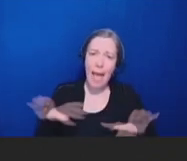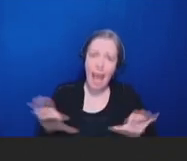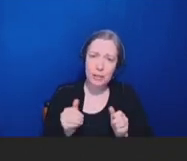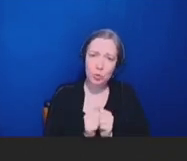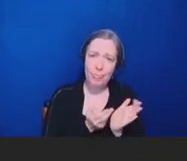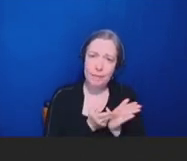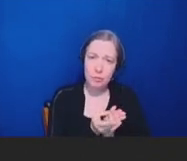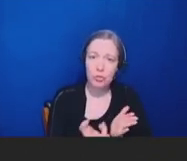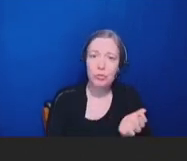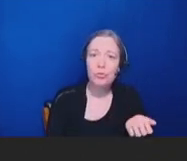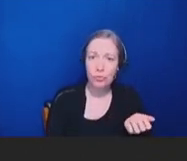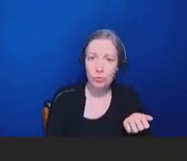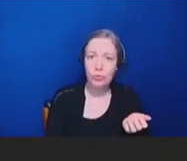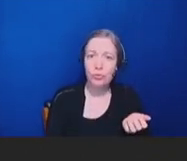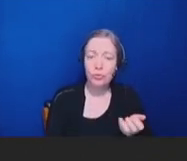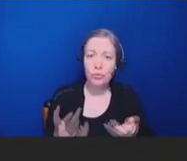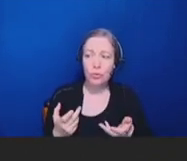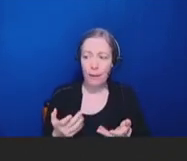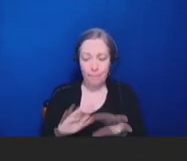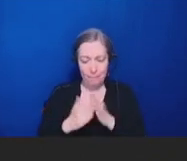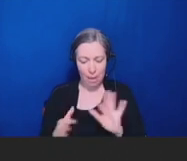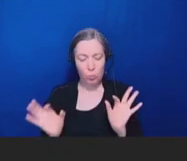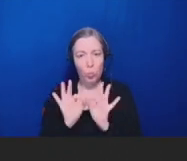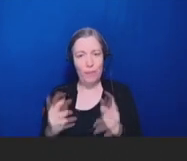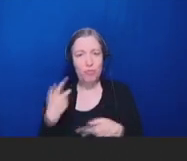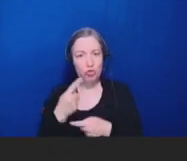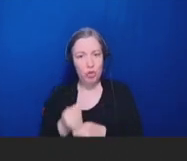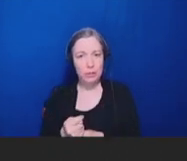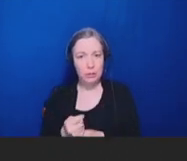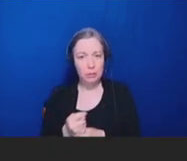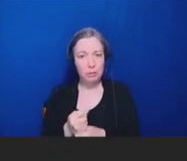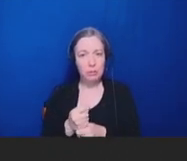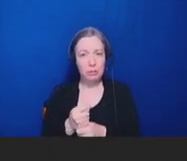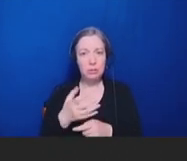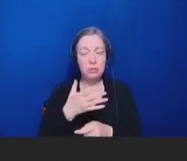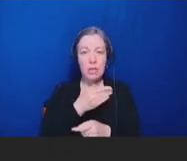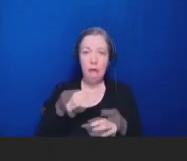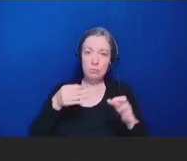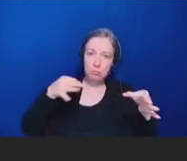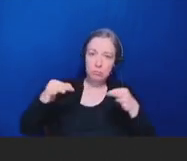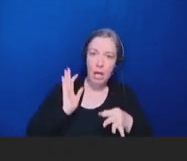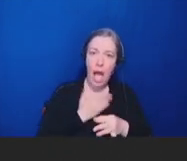public health and regulatory work in words that can be understood by the public. So,